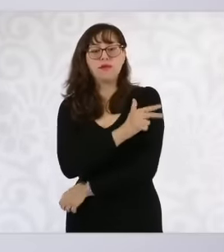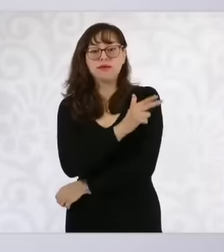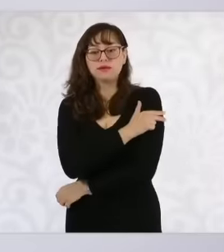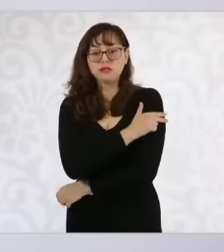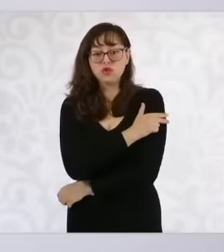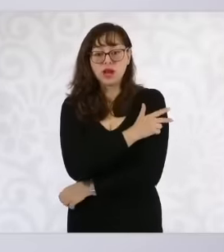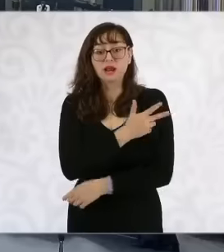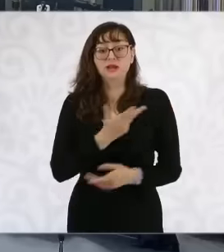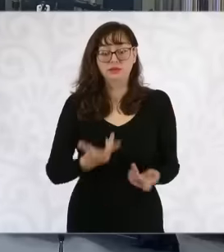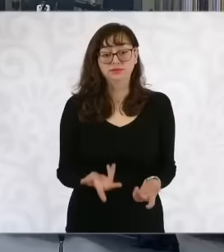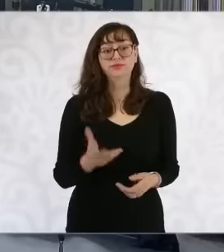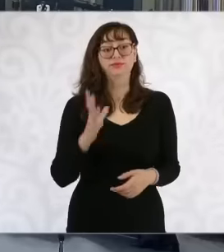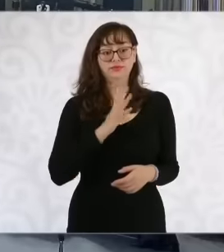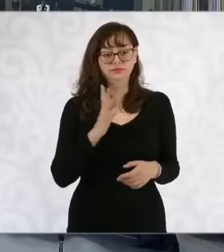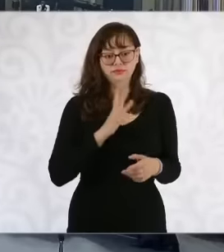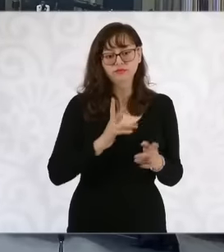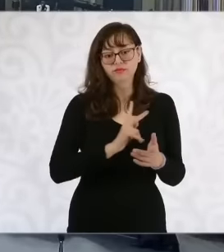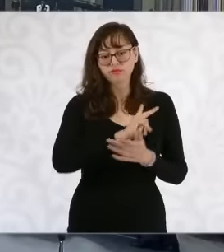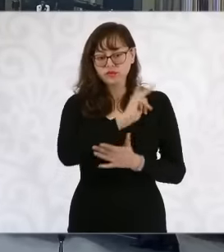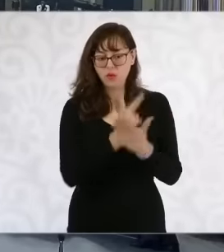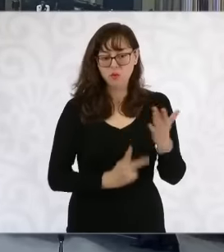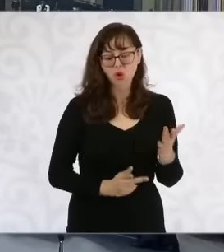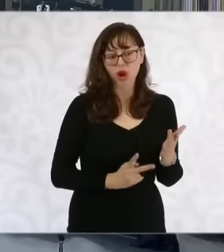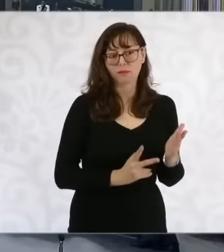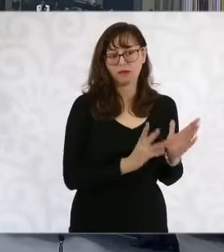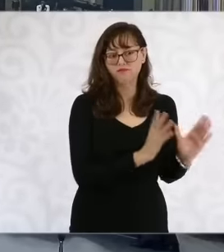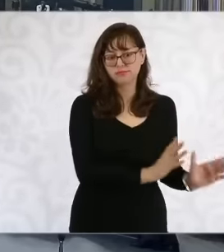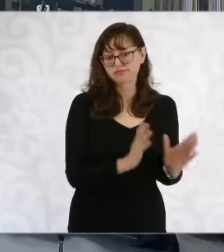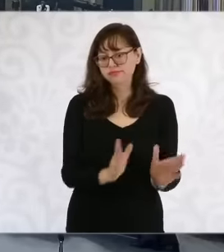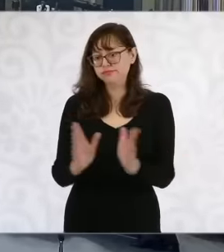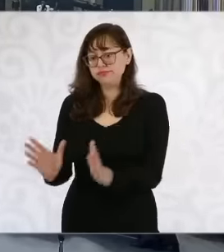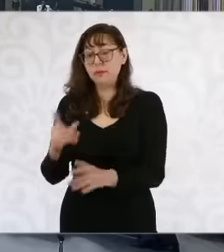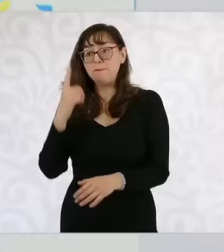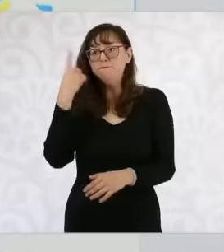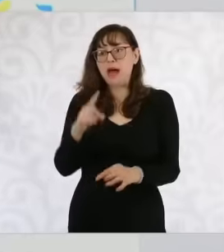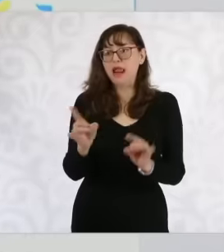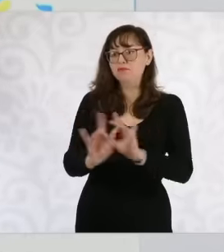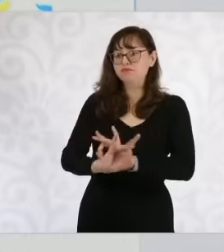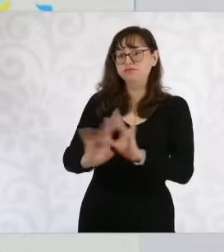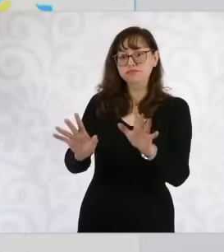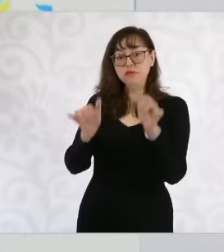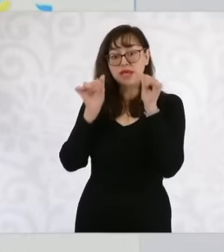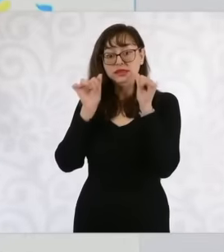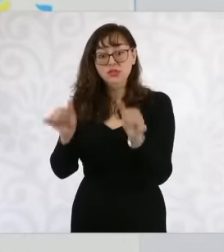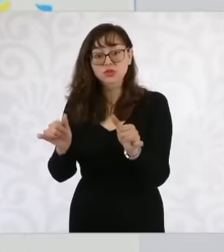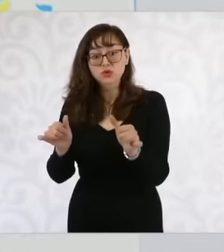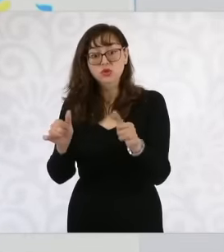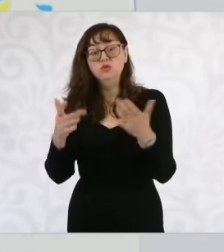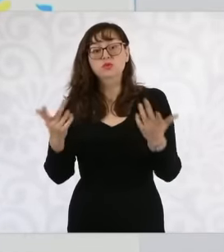population to know that this is the only case where the army, the region, the areas do not require